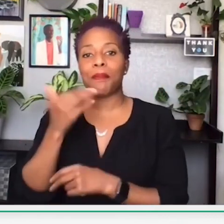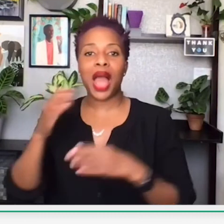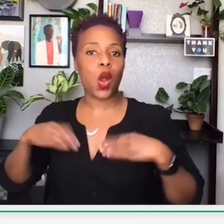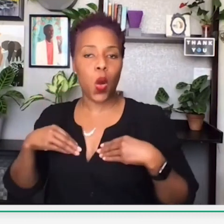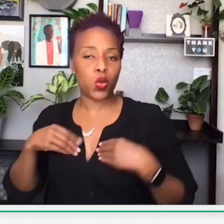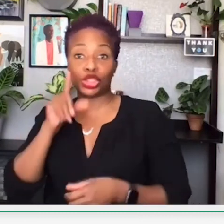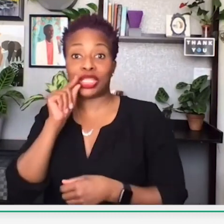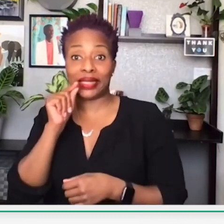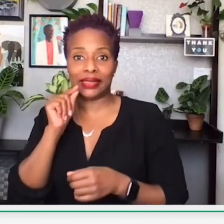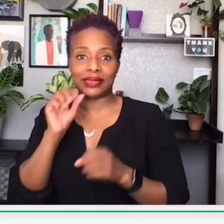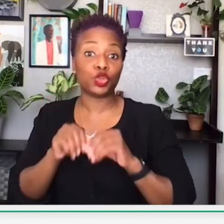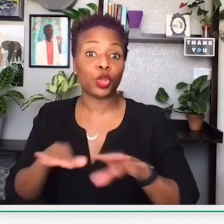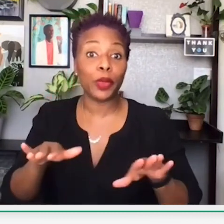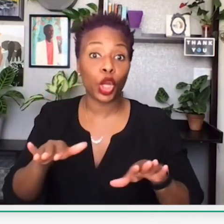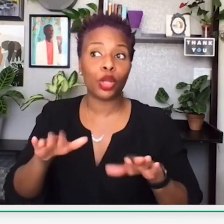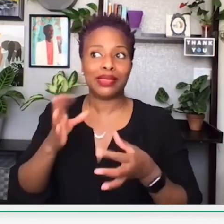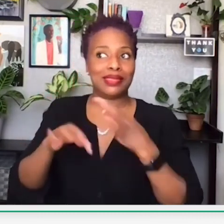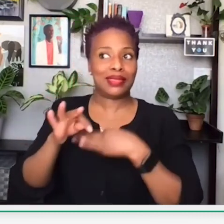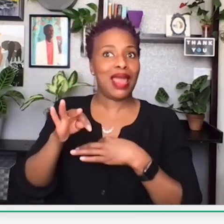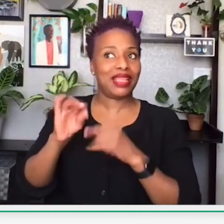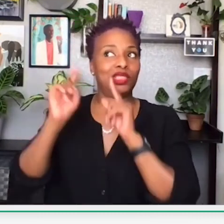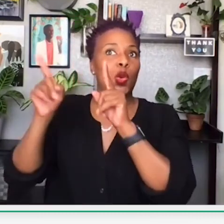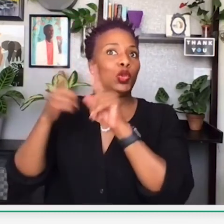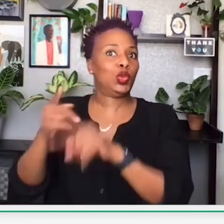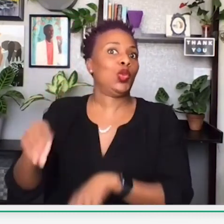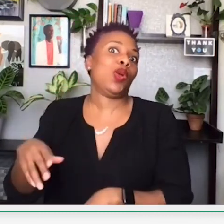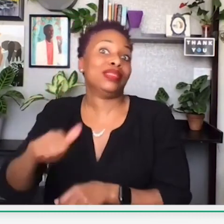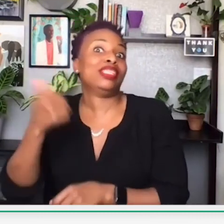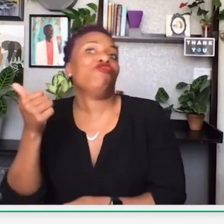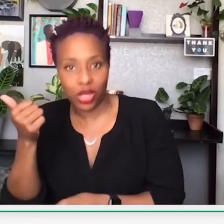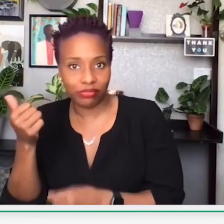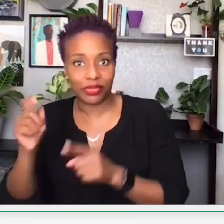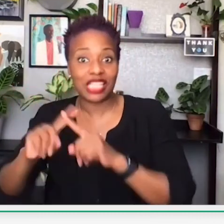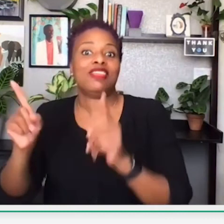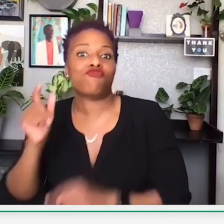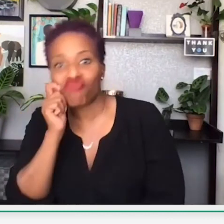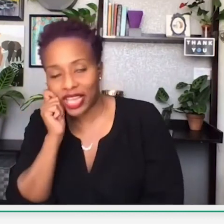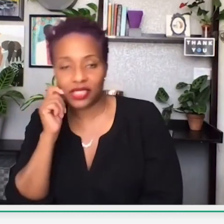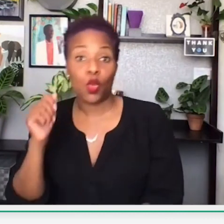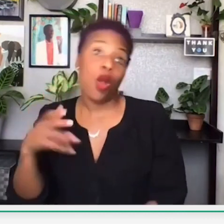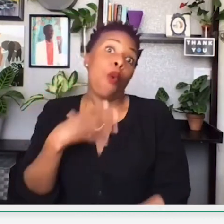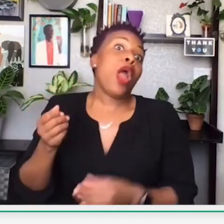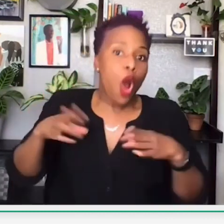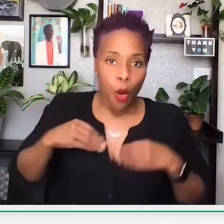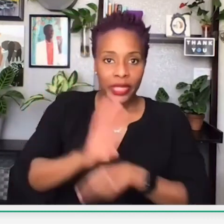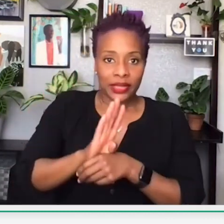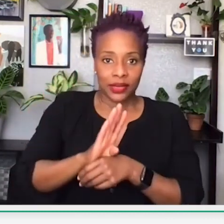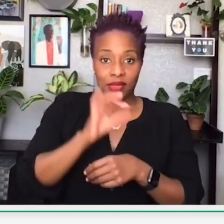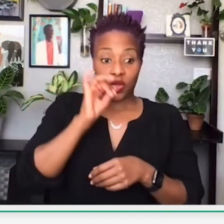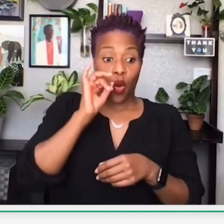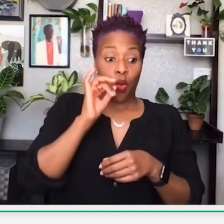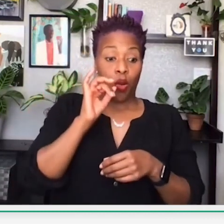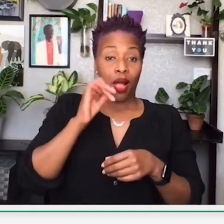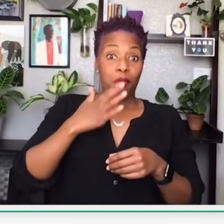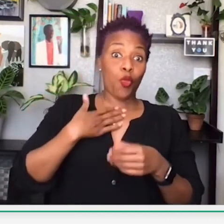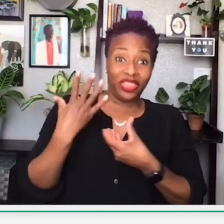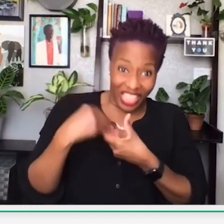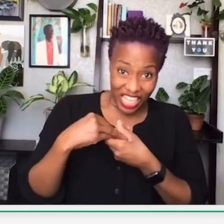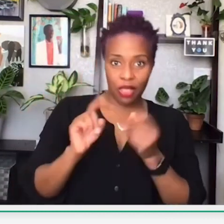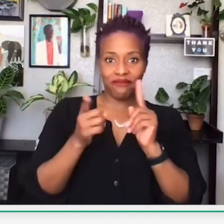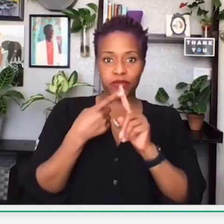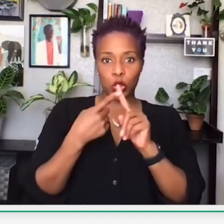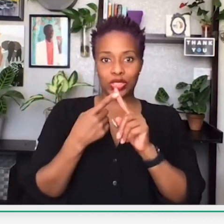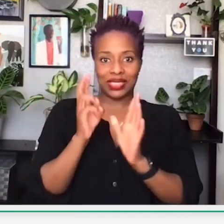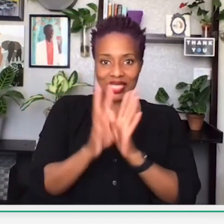more chicken, which then leaves the community because there's no black-owned manufacturer of